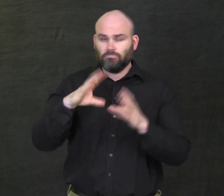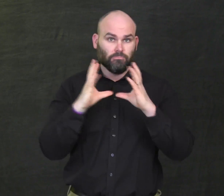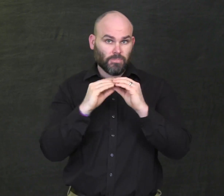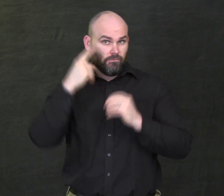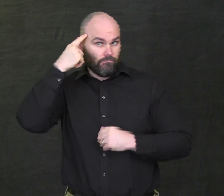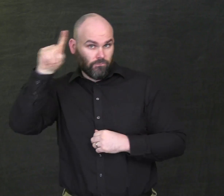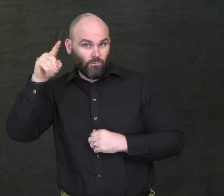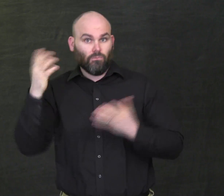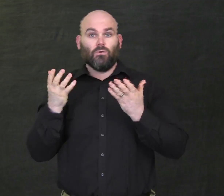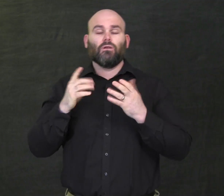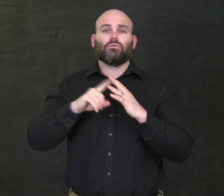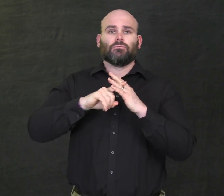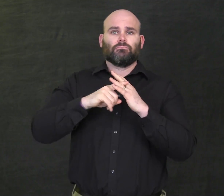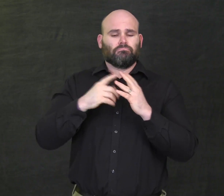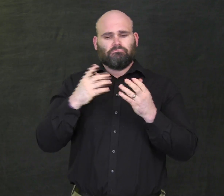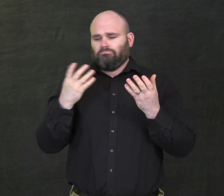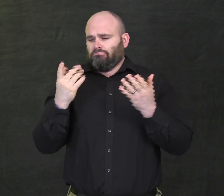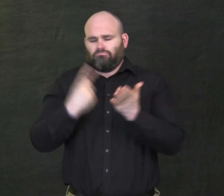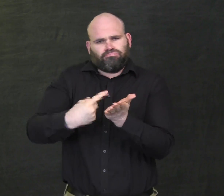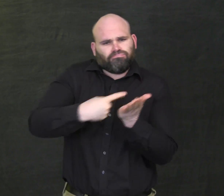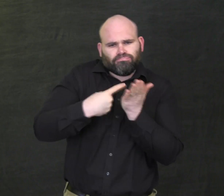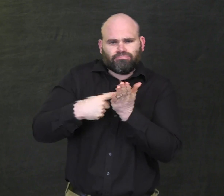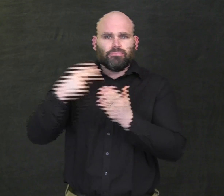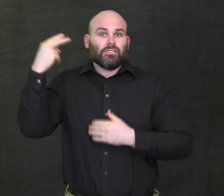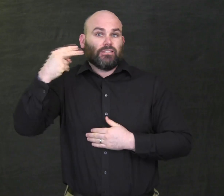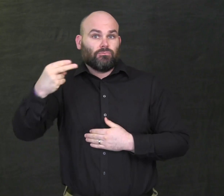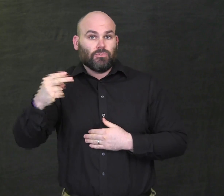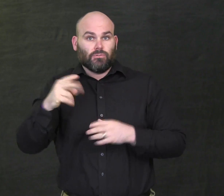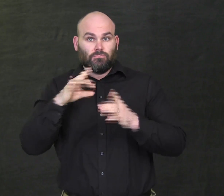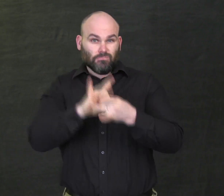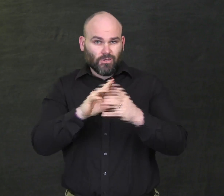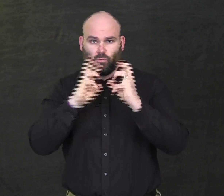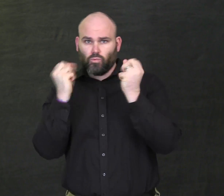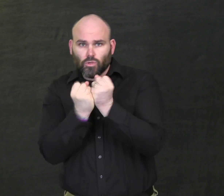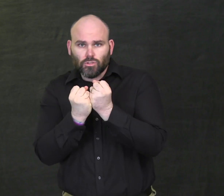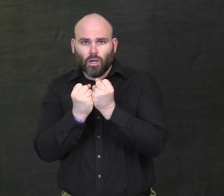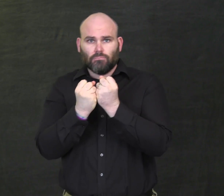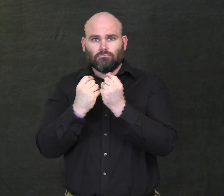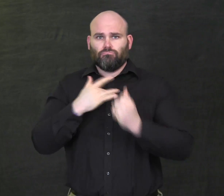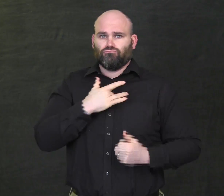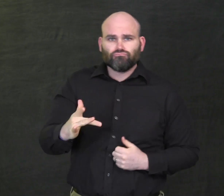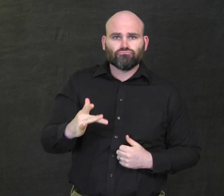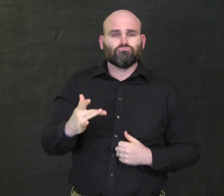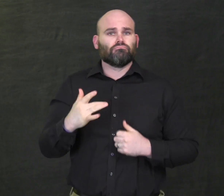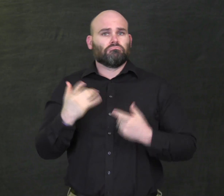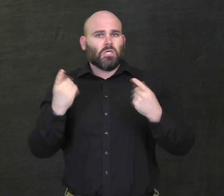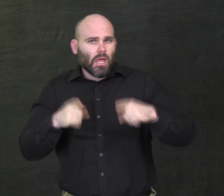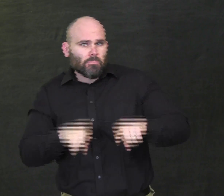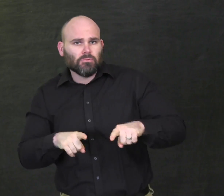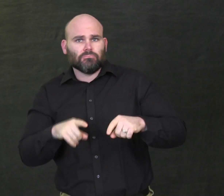identified a need for an exchange of new research from local and national experts.